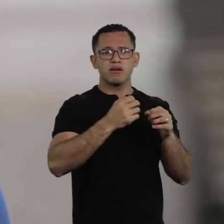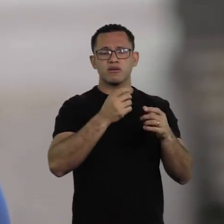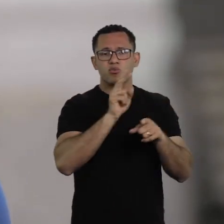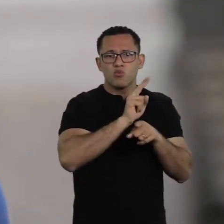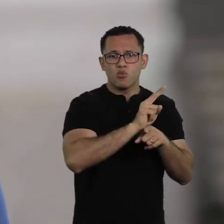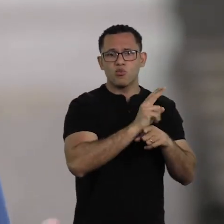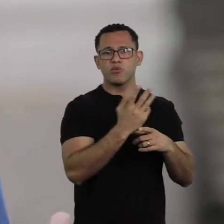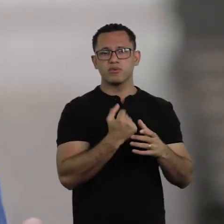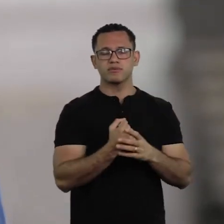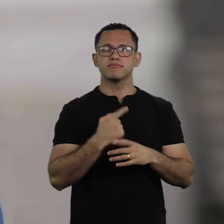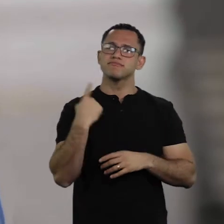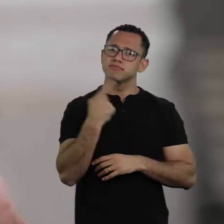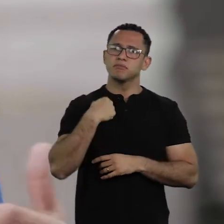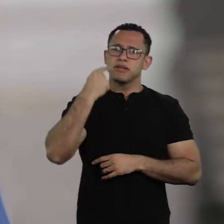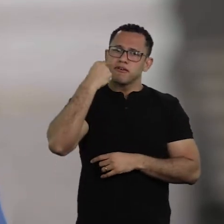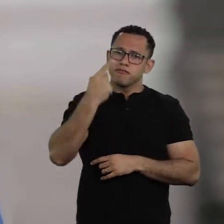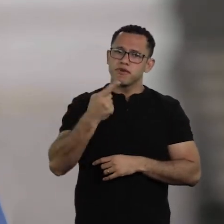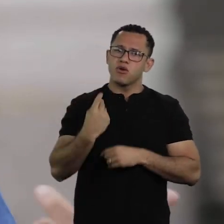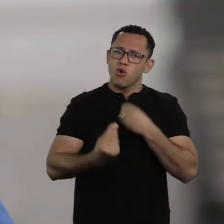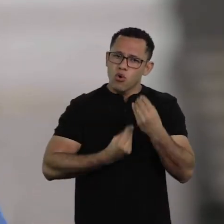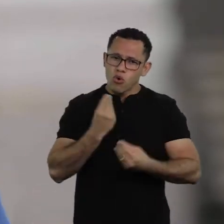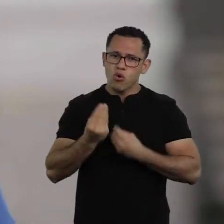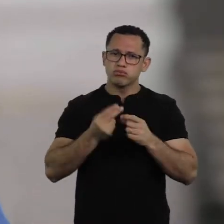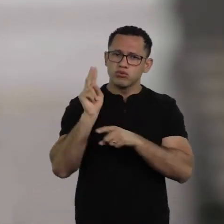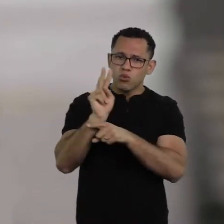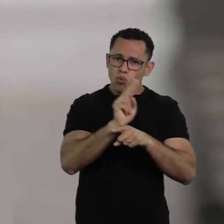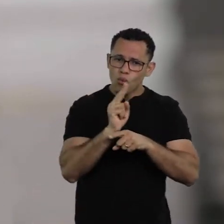So, if we don't look at the care economy